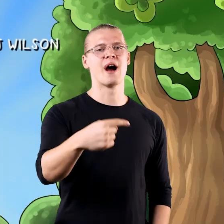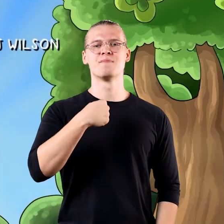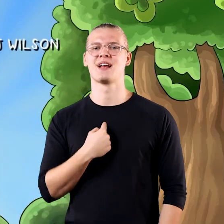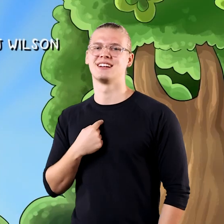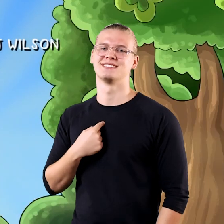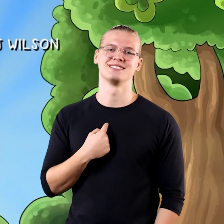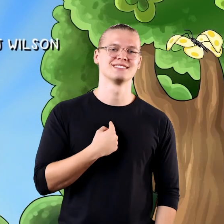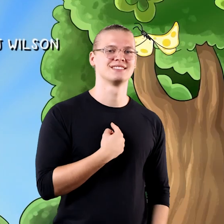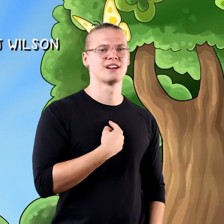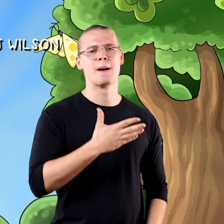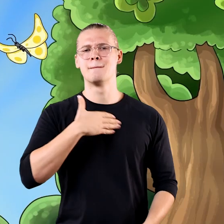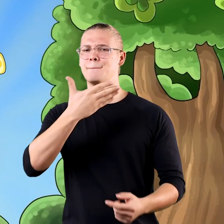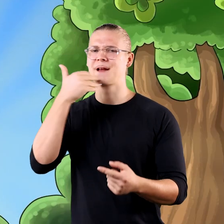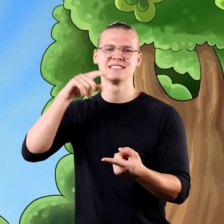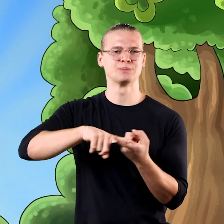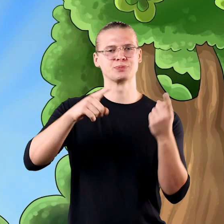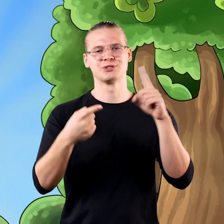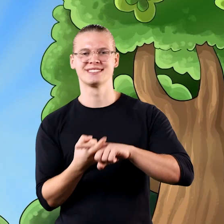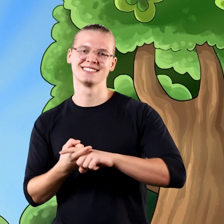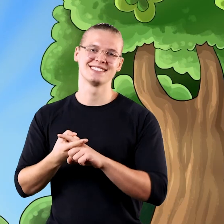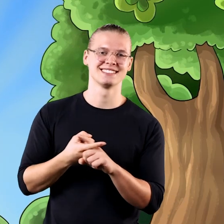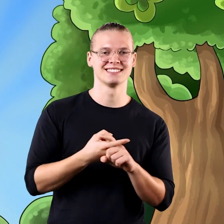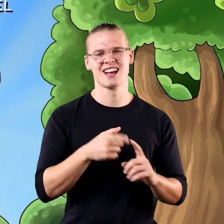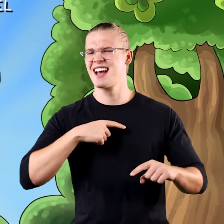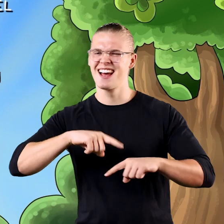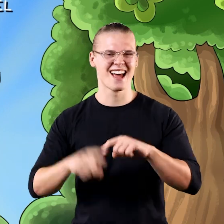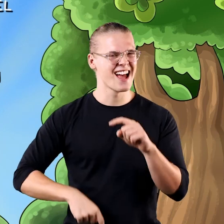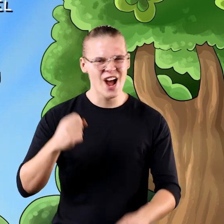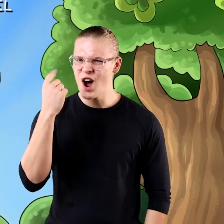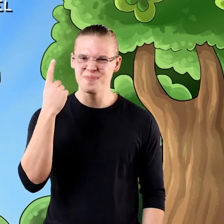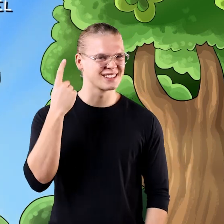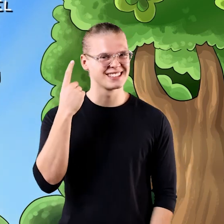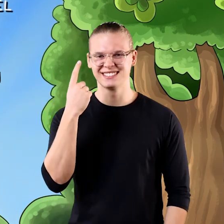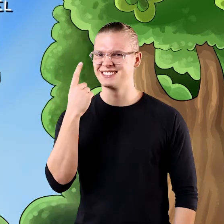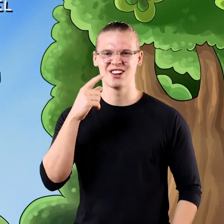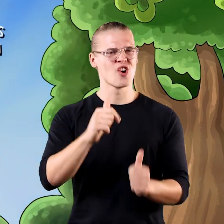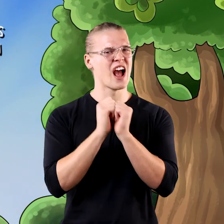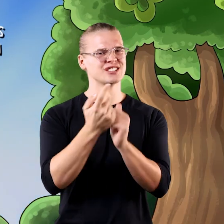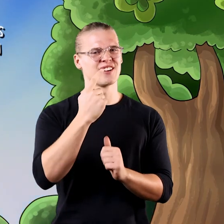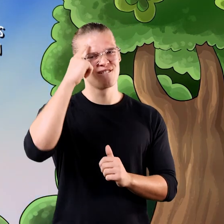When it's just you and me My best buddy I cannot comprehend